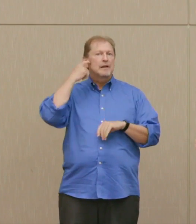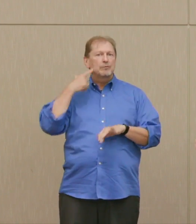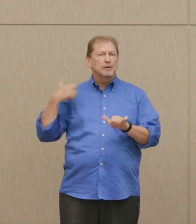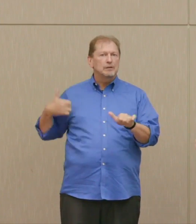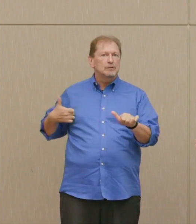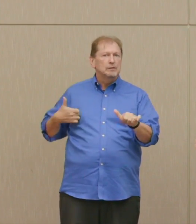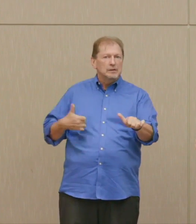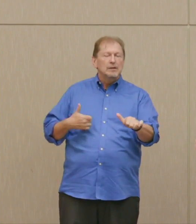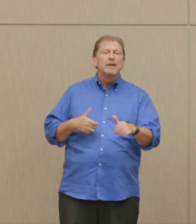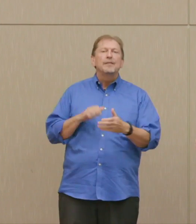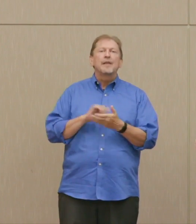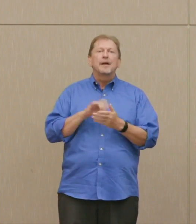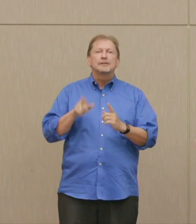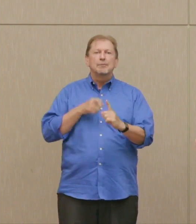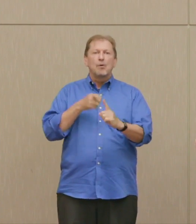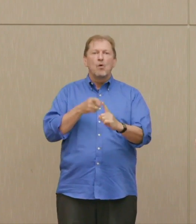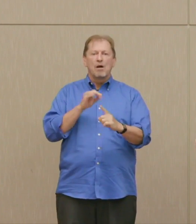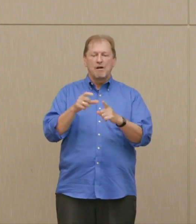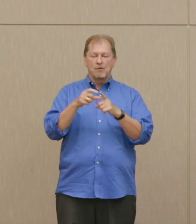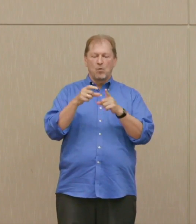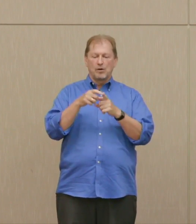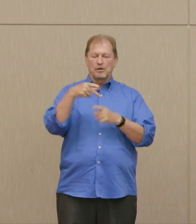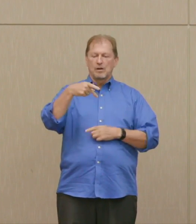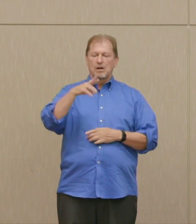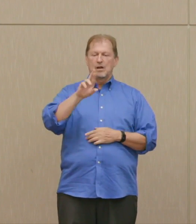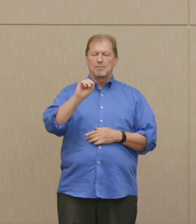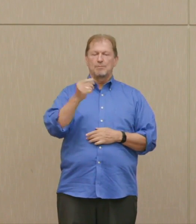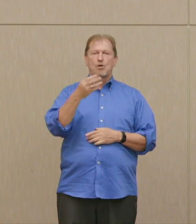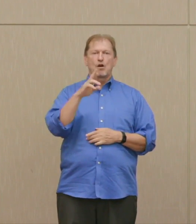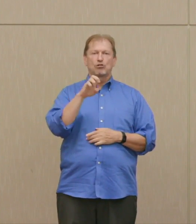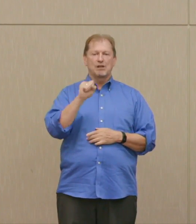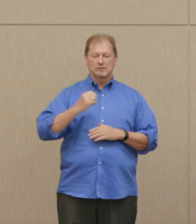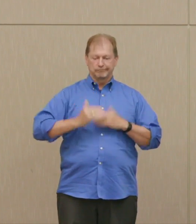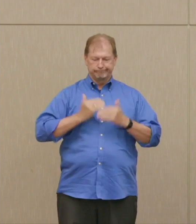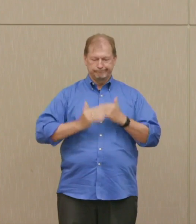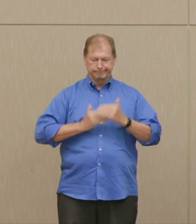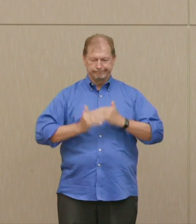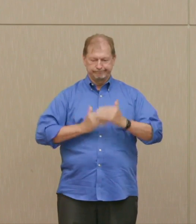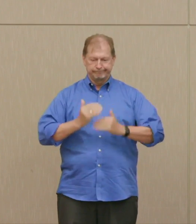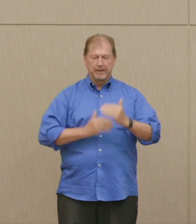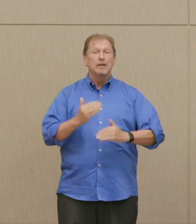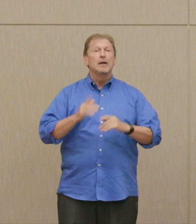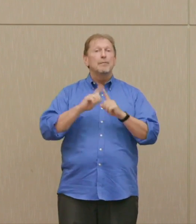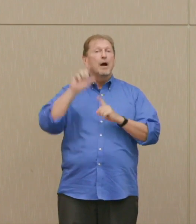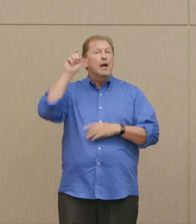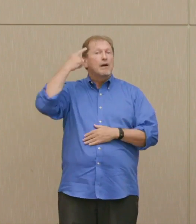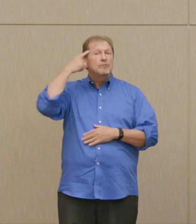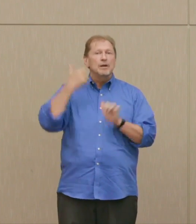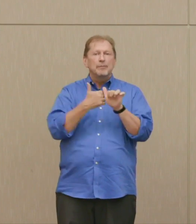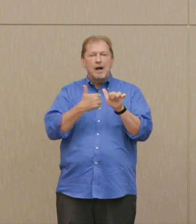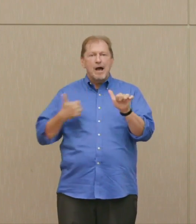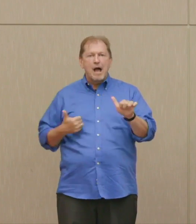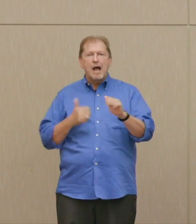meaning of the word progress, but when it comes to our social institutions, our control of that, a real question.